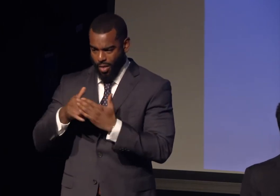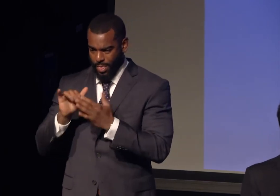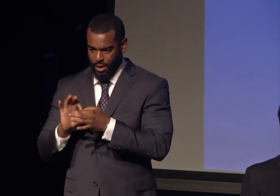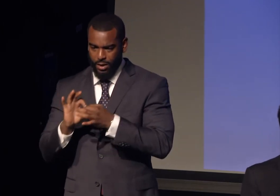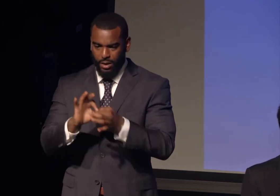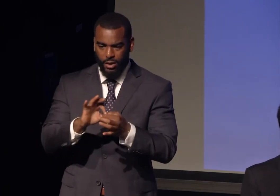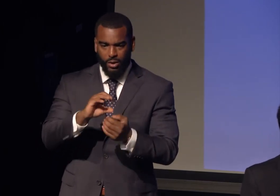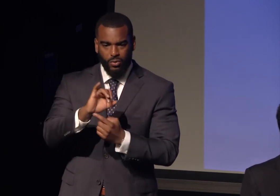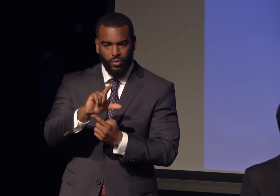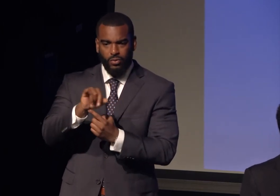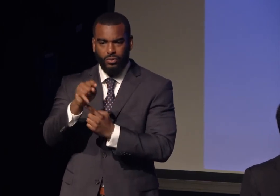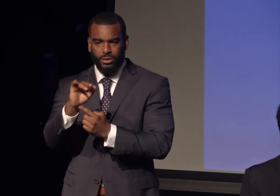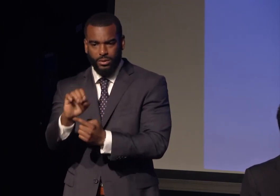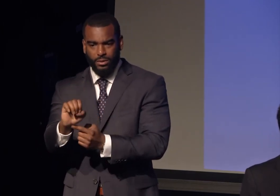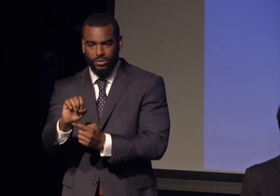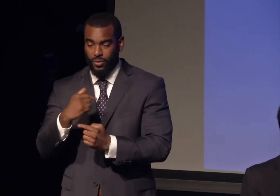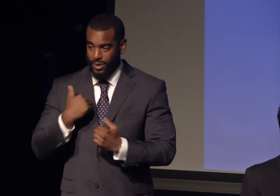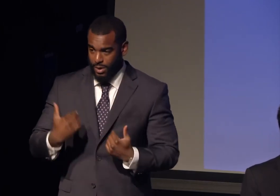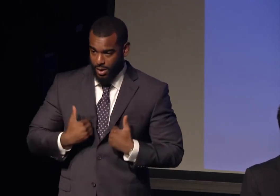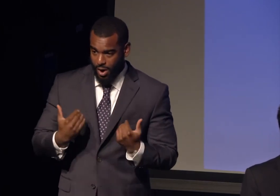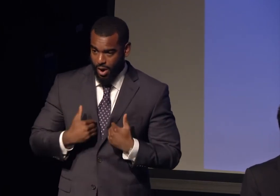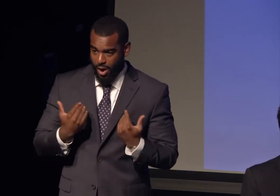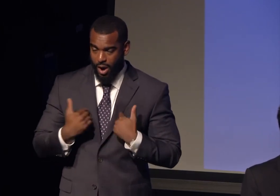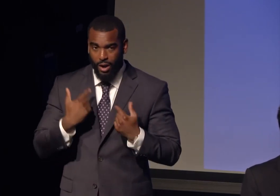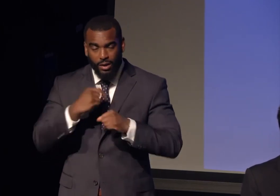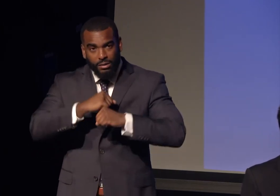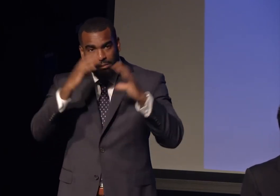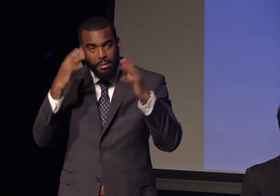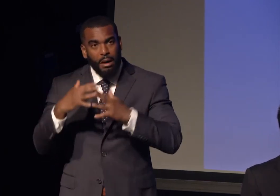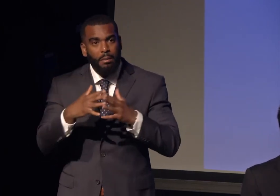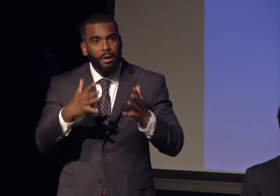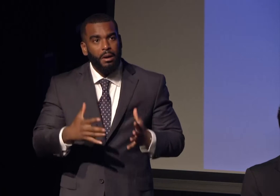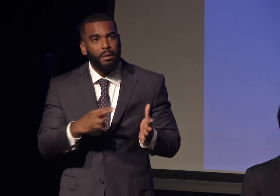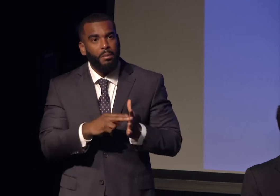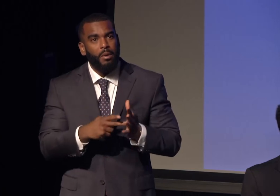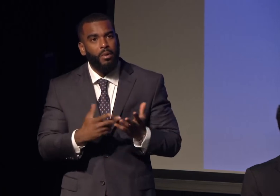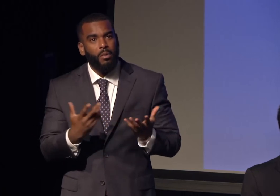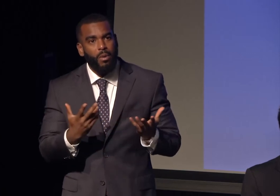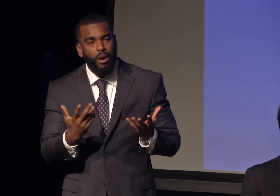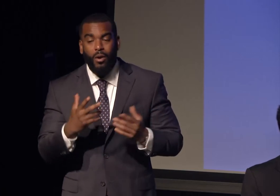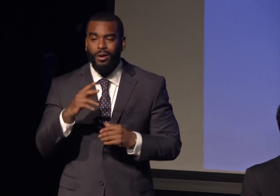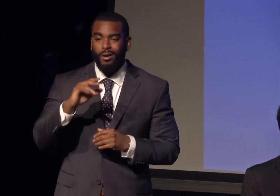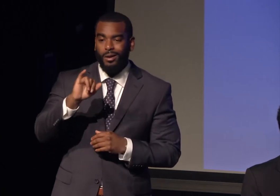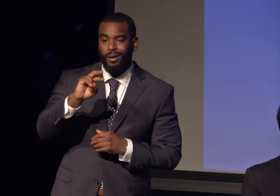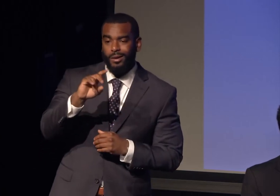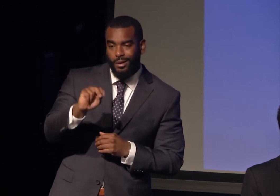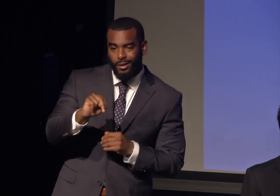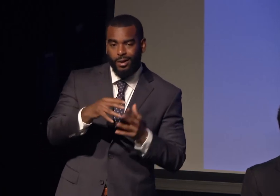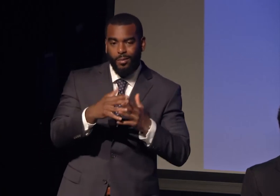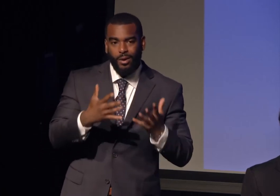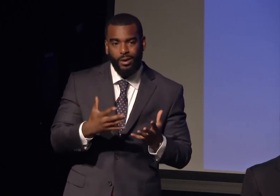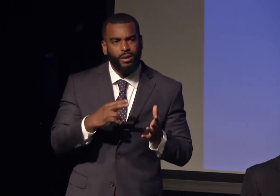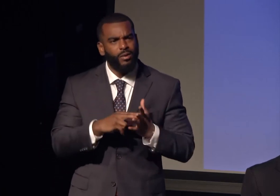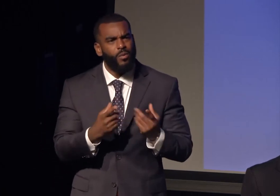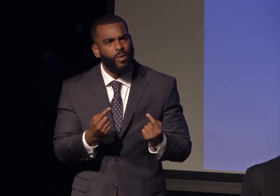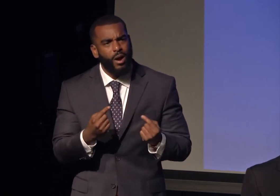about what it meant to be Indian American. Gandhi is what it means, et cetera. When the film "Gandhi" came out,